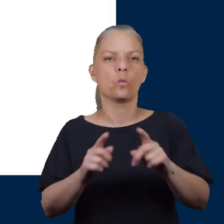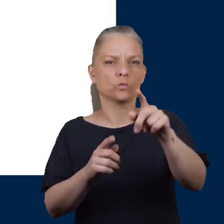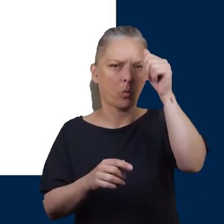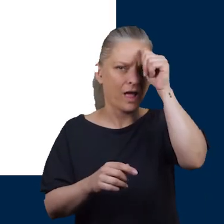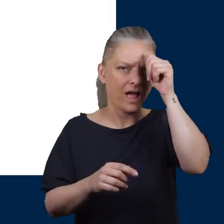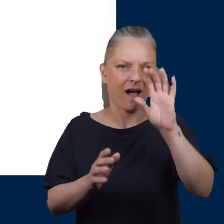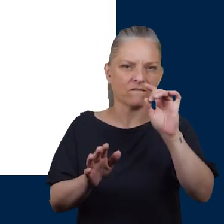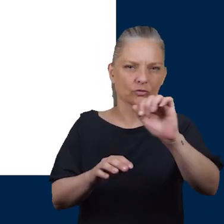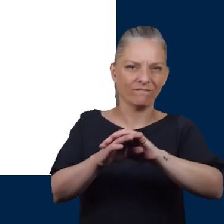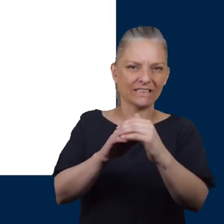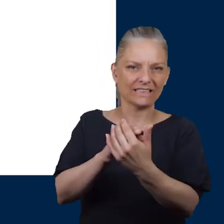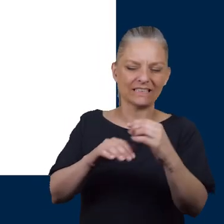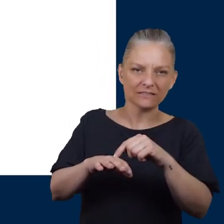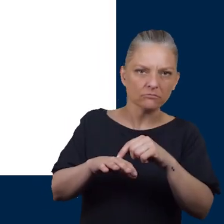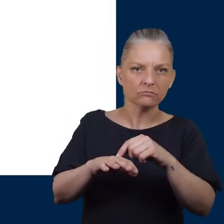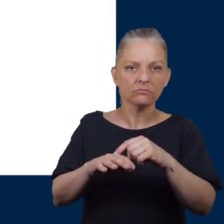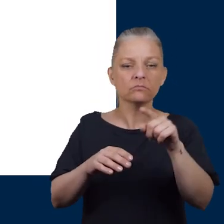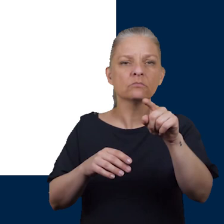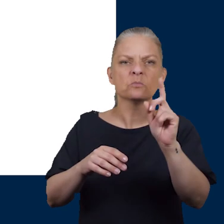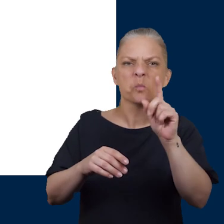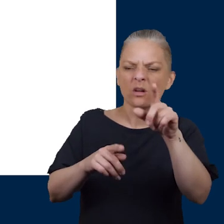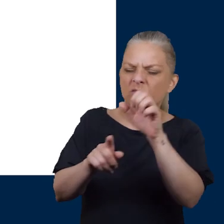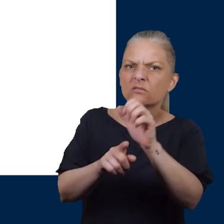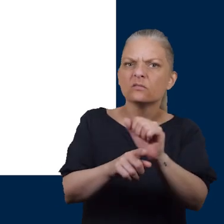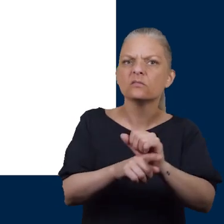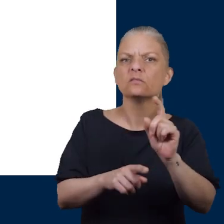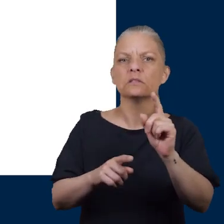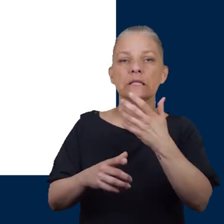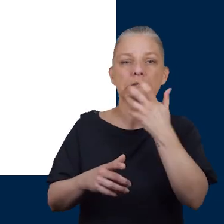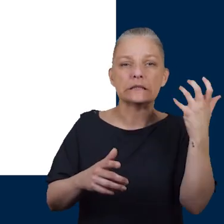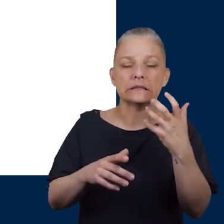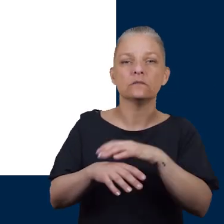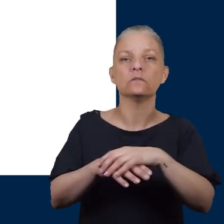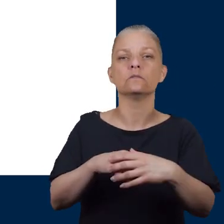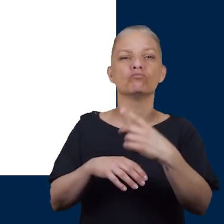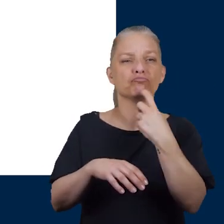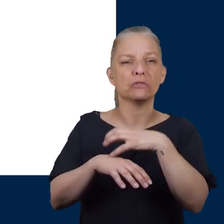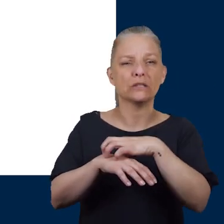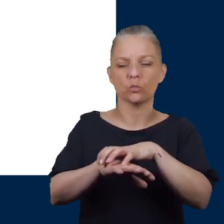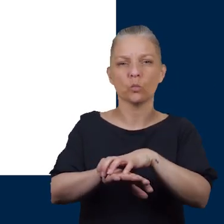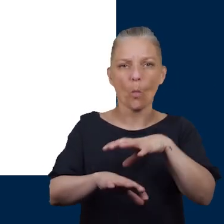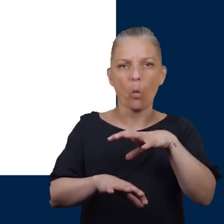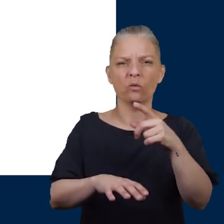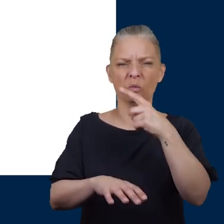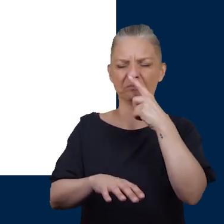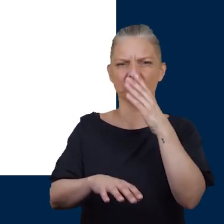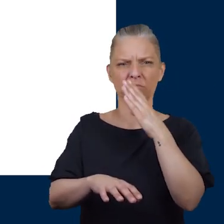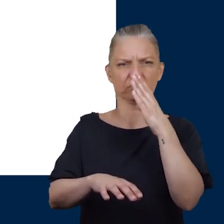redness, swelling any unusual odour or discharge. These could be signs of infection in your feet.